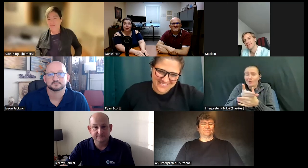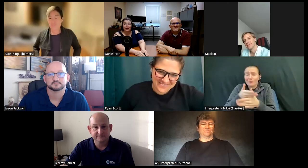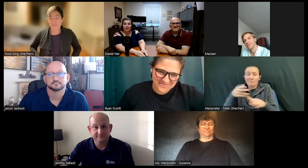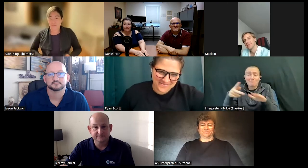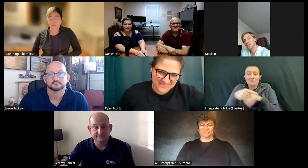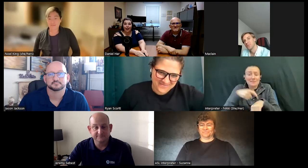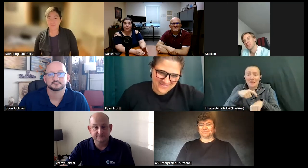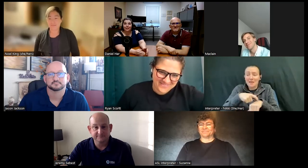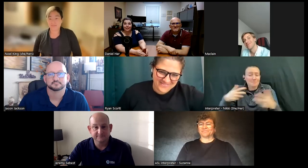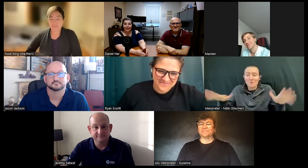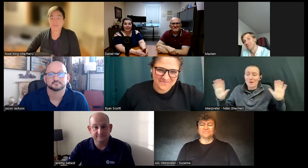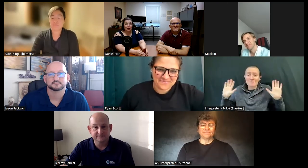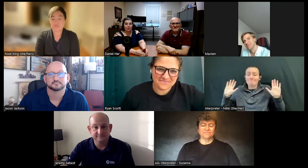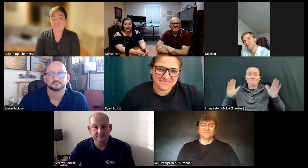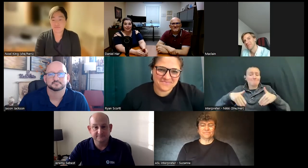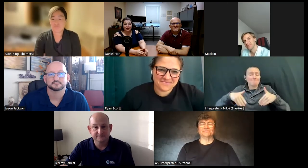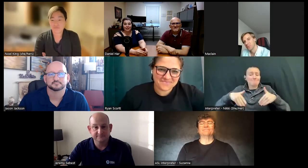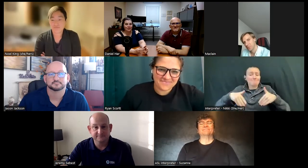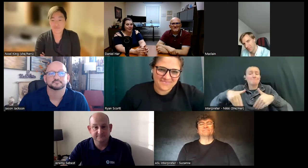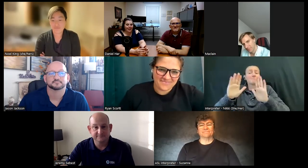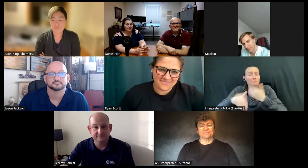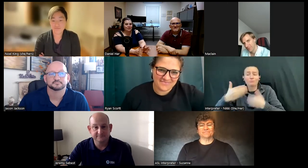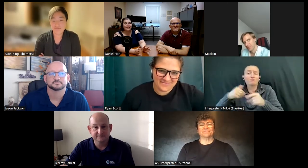three minute Mark I wanted to let it keep going because you guys were